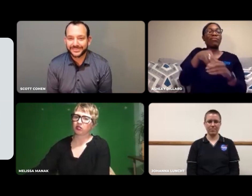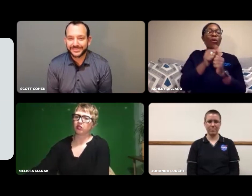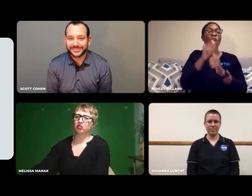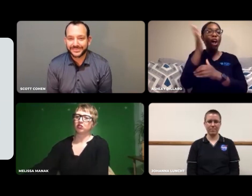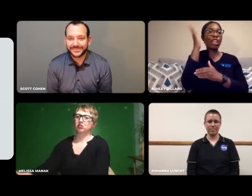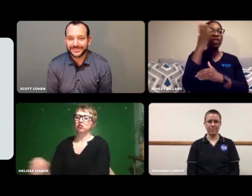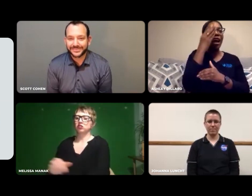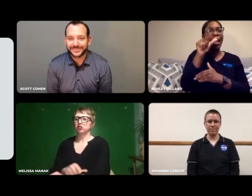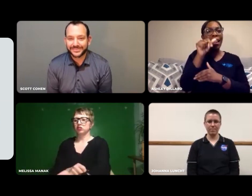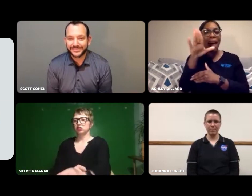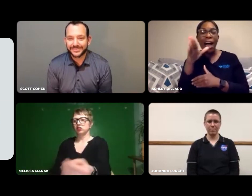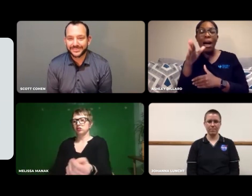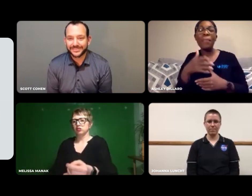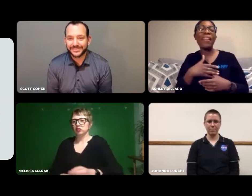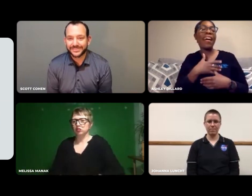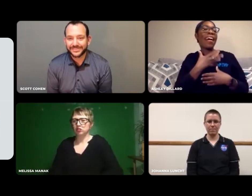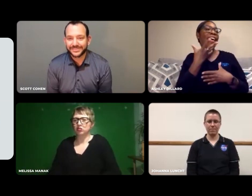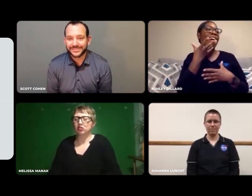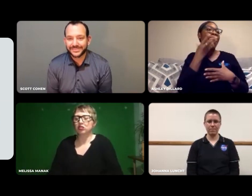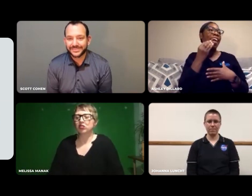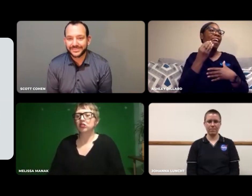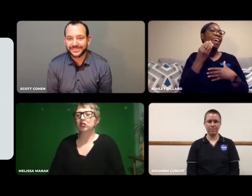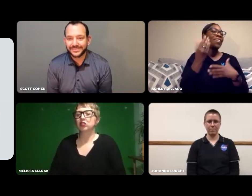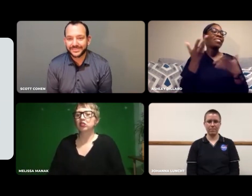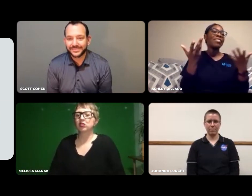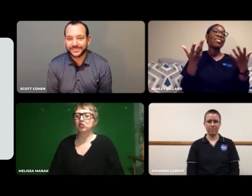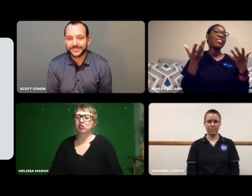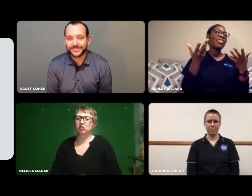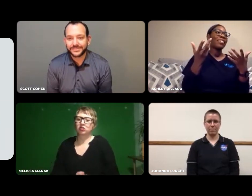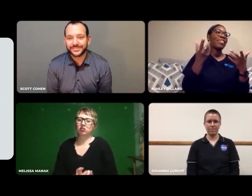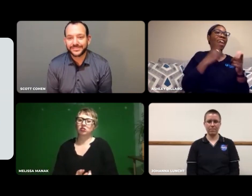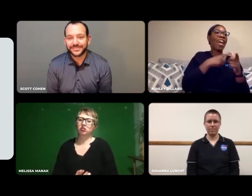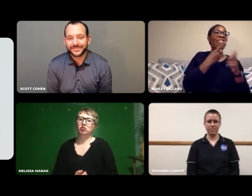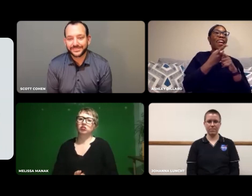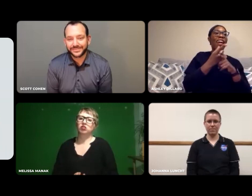I'd always ask her questions in class and lab.